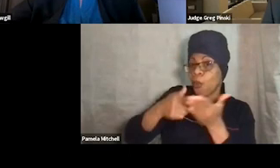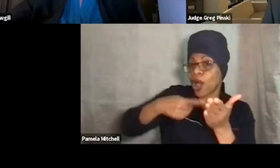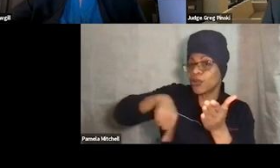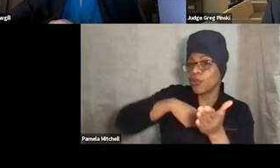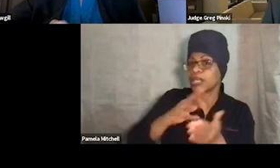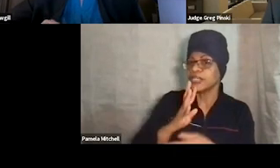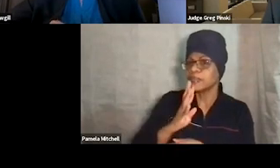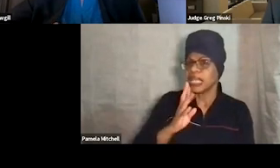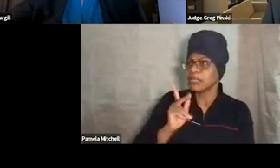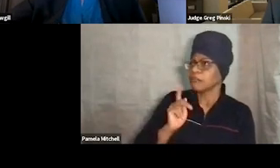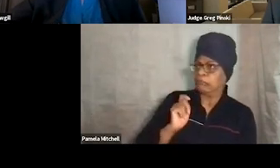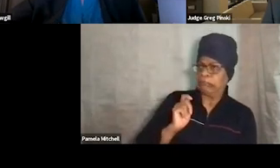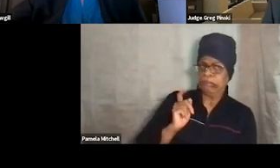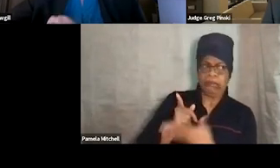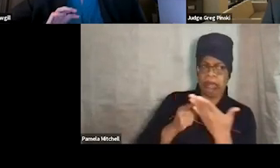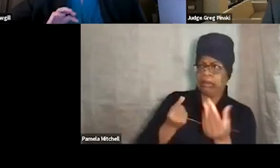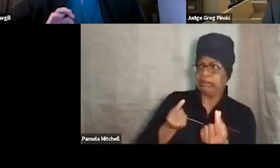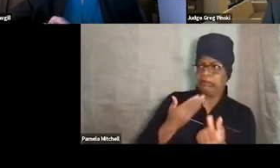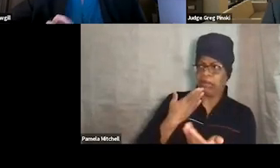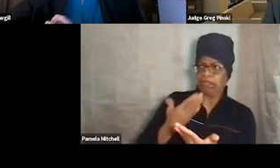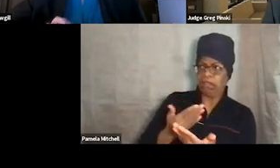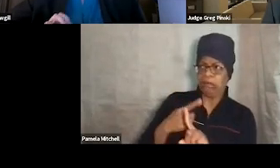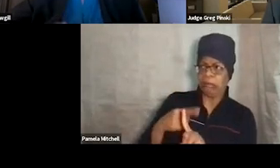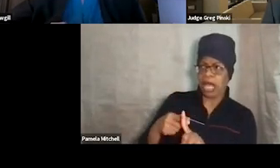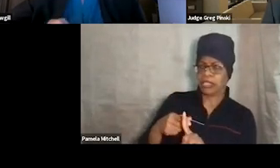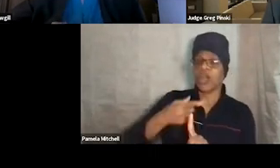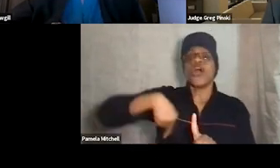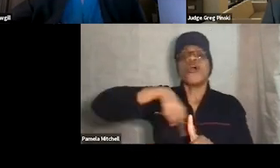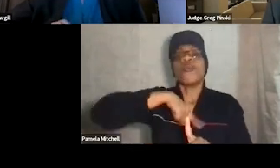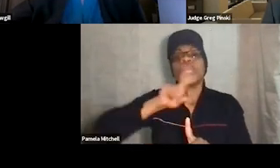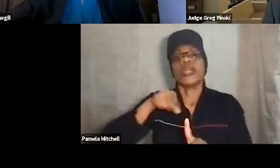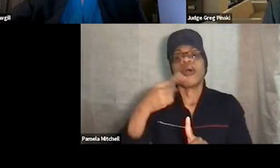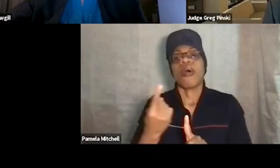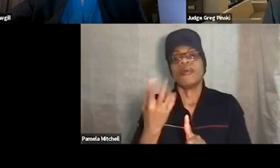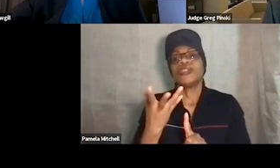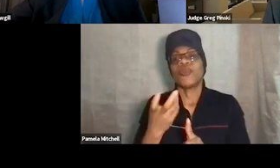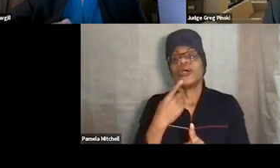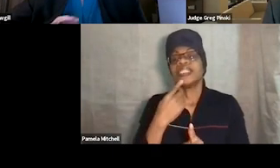"Well, what did I do in there that was a good job? So we always wanna tell them clearly, tie it to the behavior,